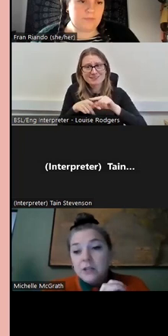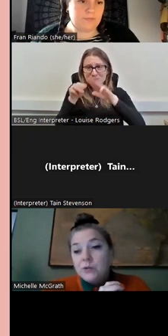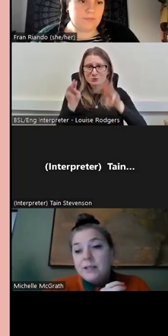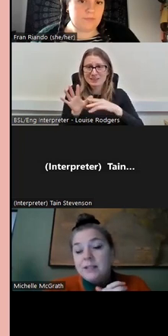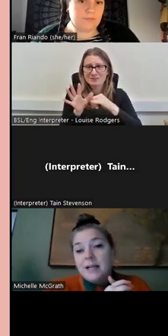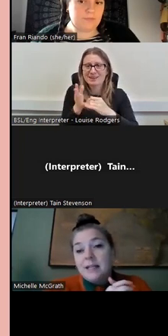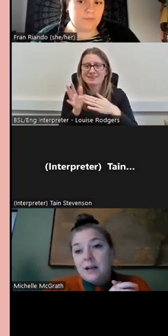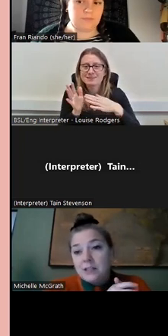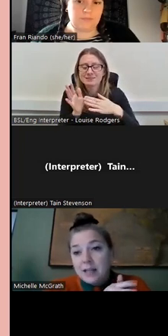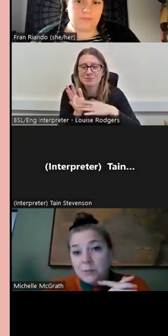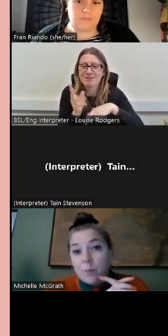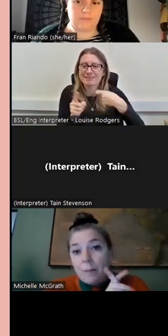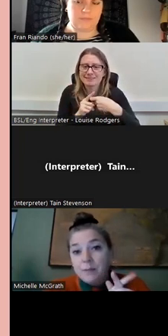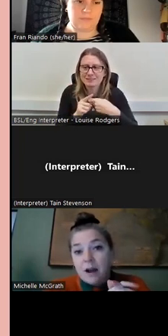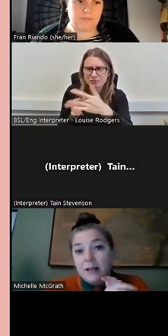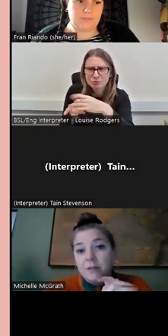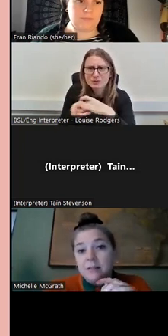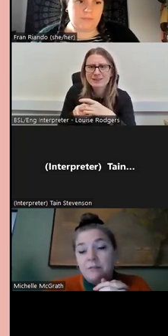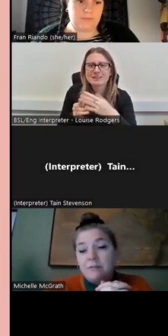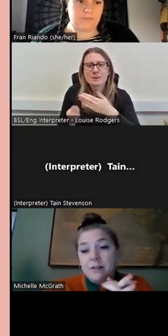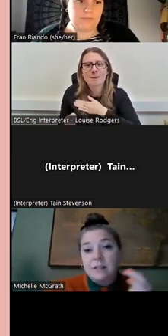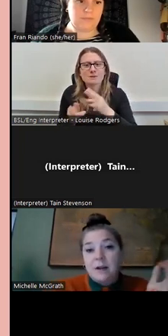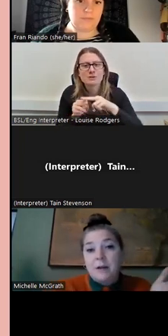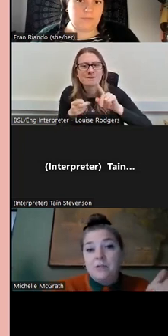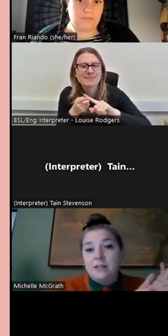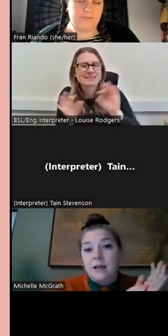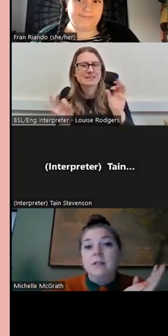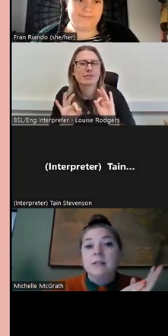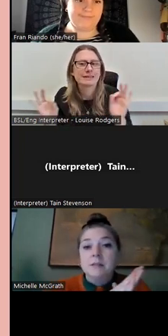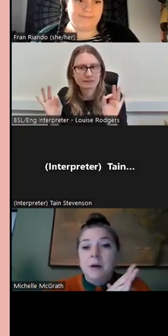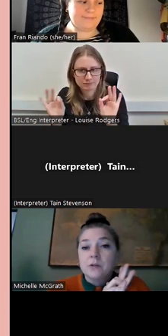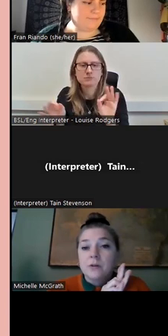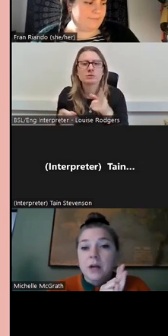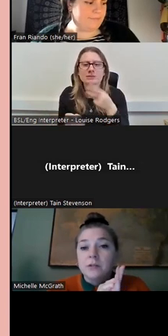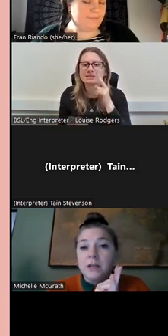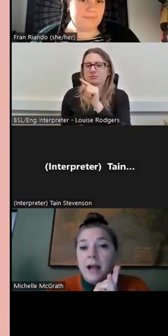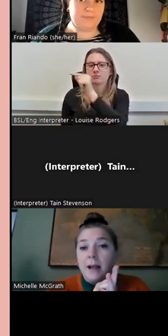join us, get in touch, head to our website, that's the first address there museumasmuck.co.uk